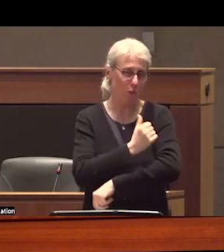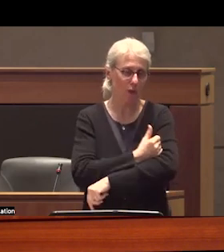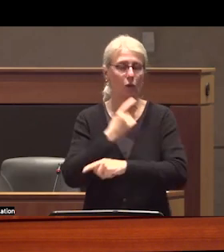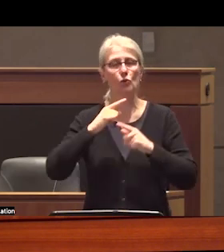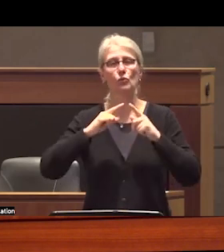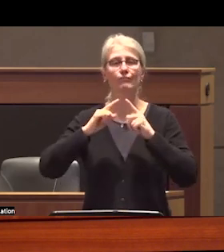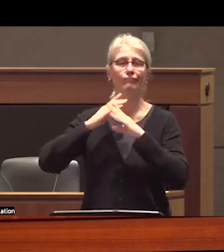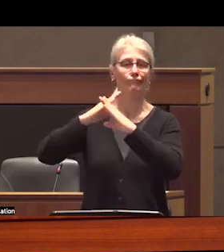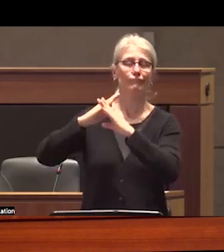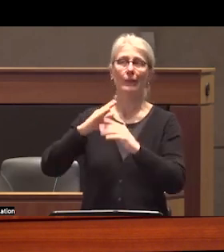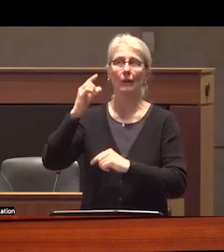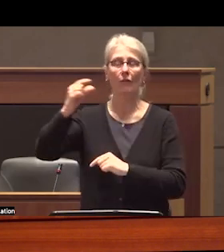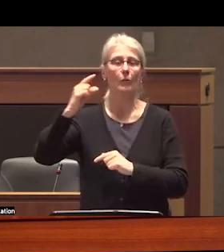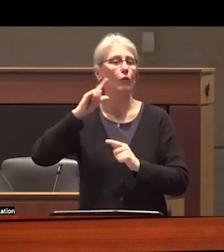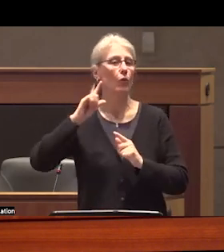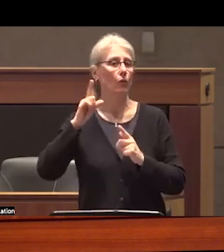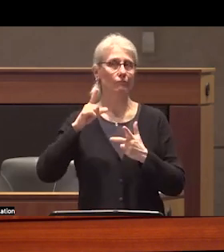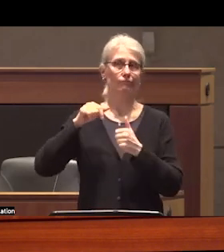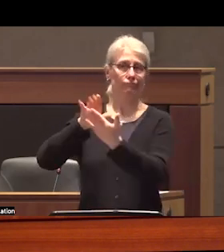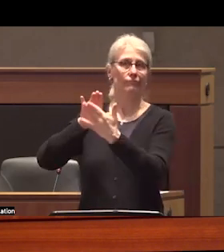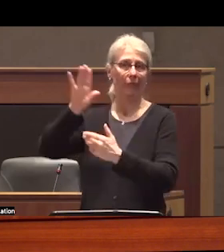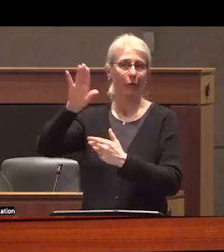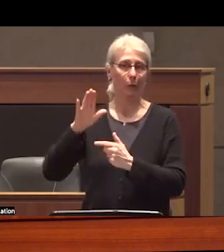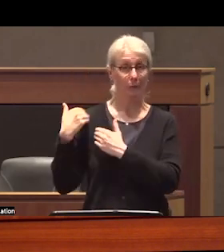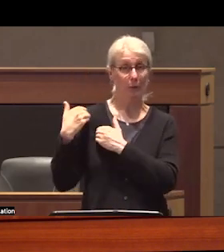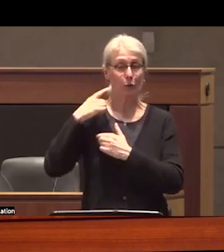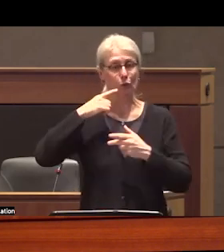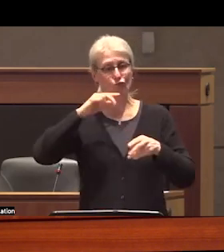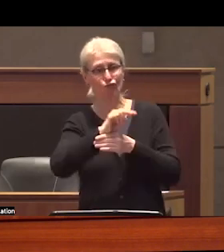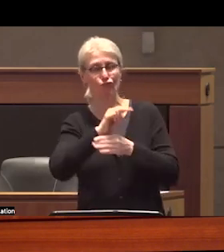the government from responsibility for its failure to regulate the drug Supply we've seen an endless